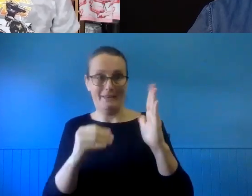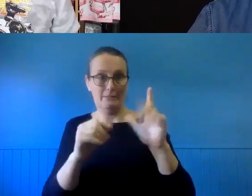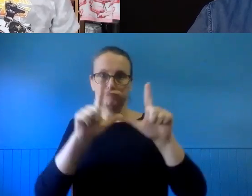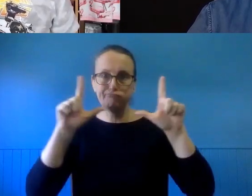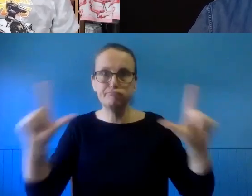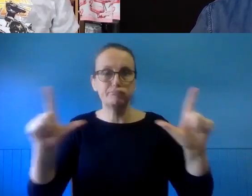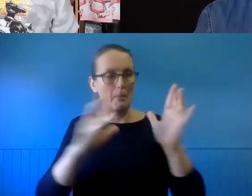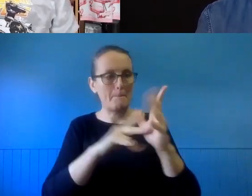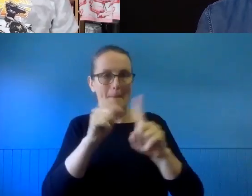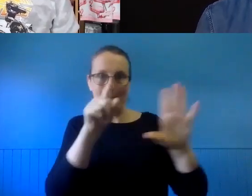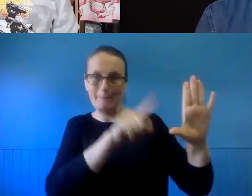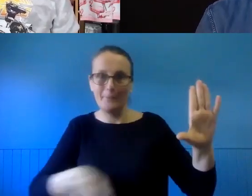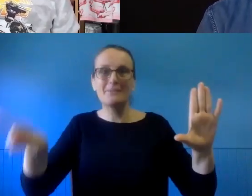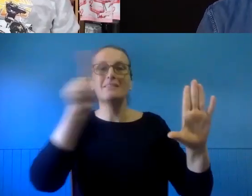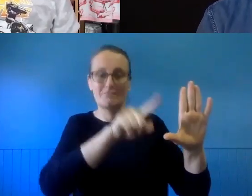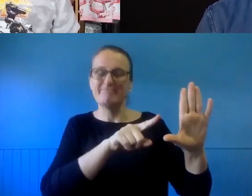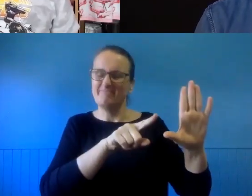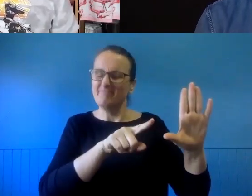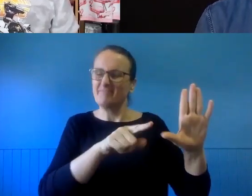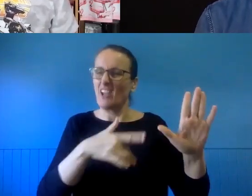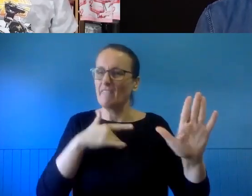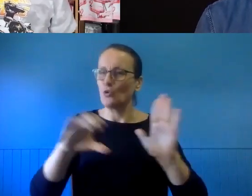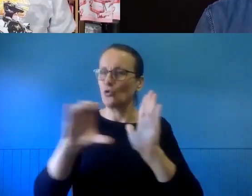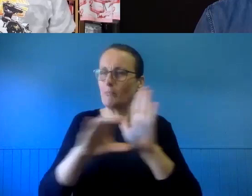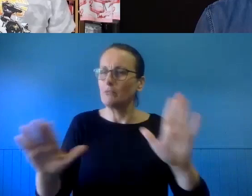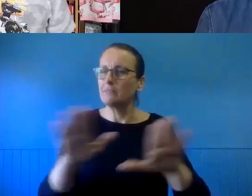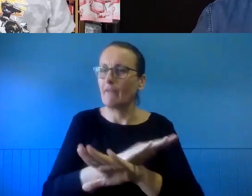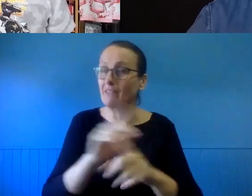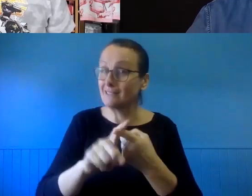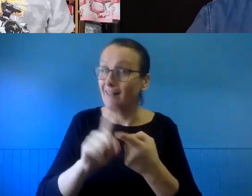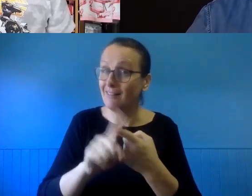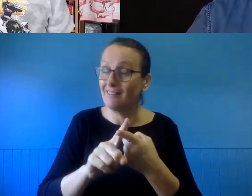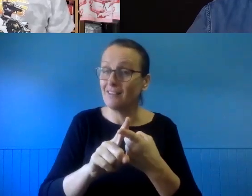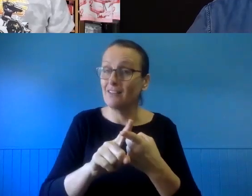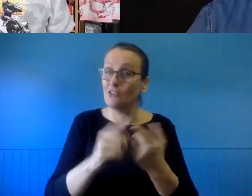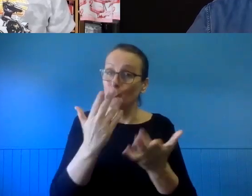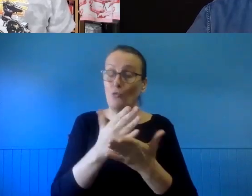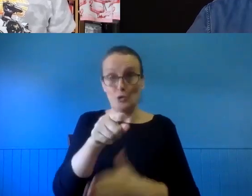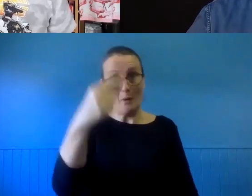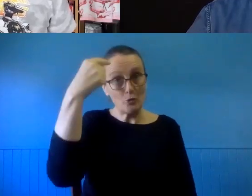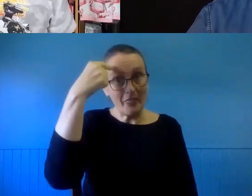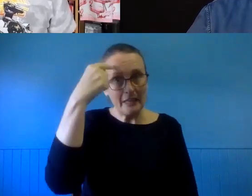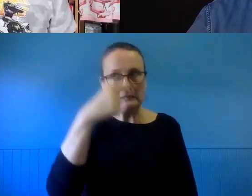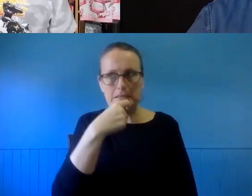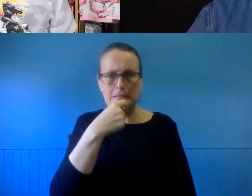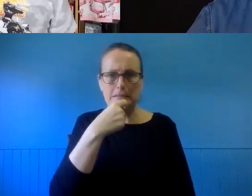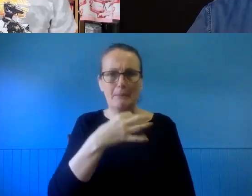likely that that could be still protected by copyright, and then it is up to you to think about whether or not from a risk management point